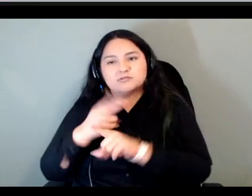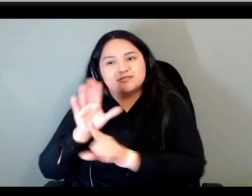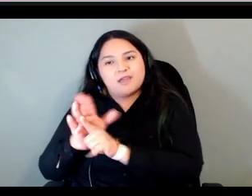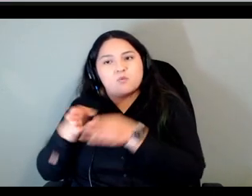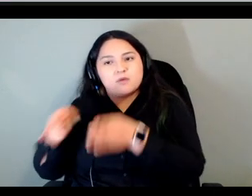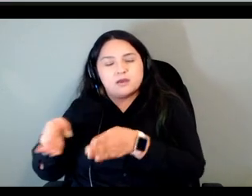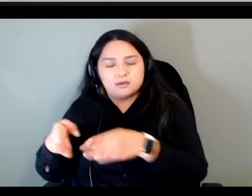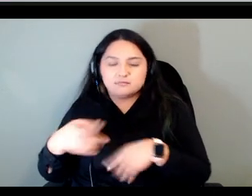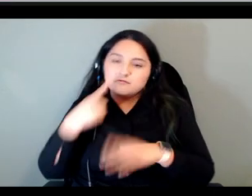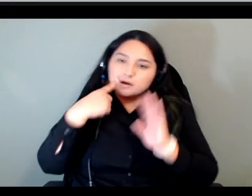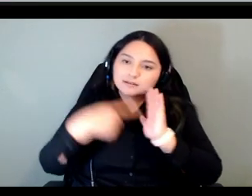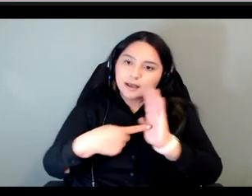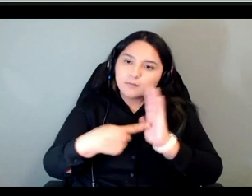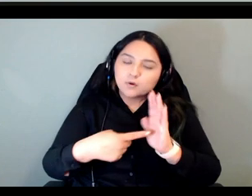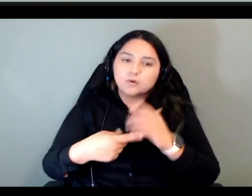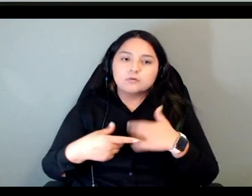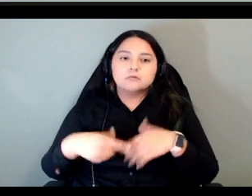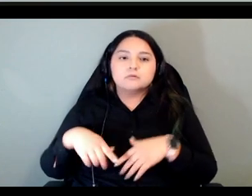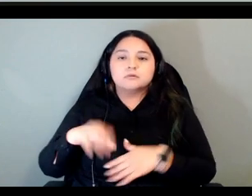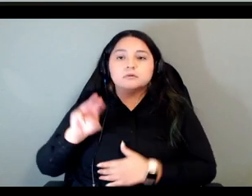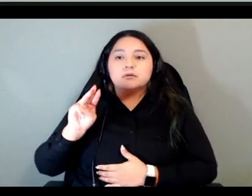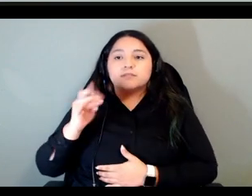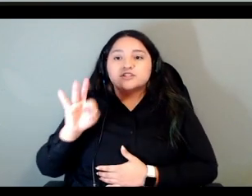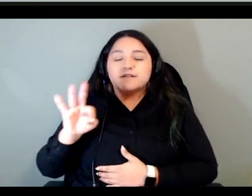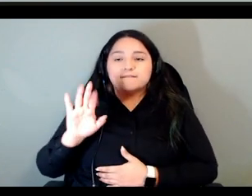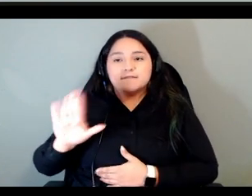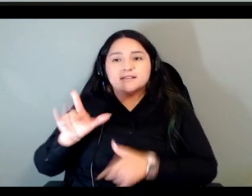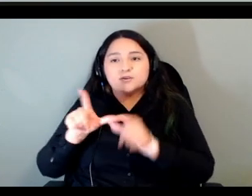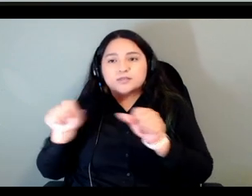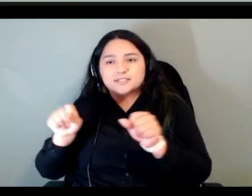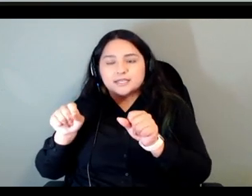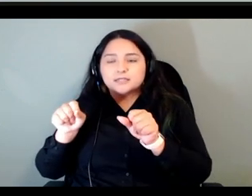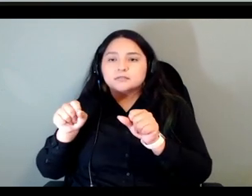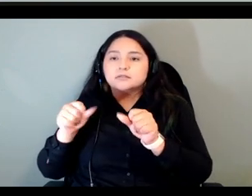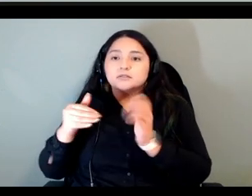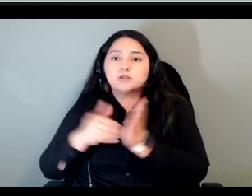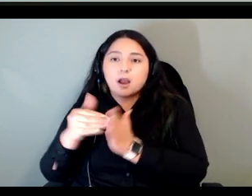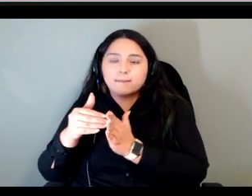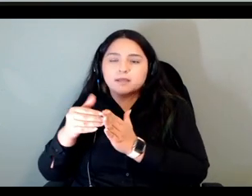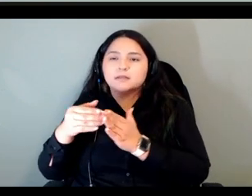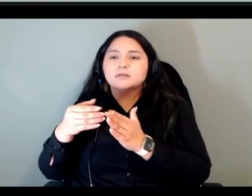uh mitchell and algonquin linguistics is you know this division between nouns where there's